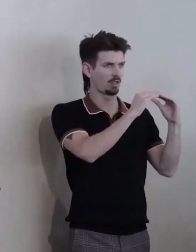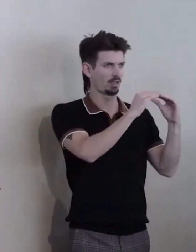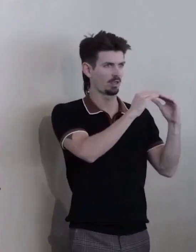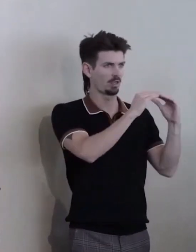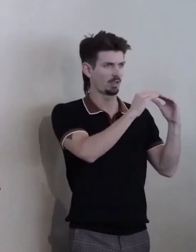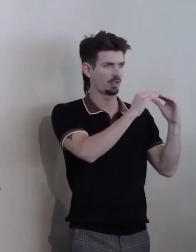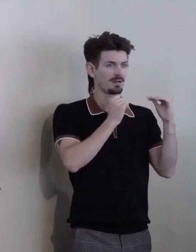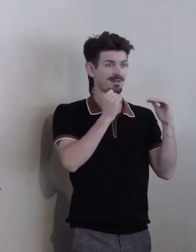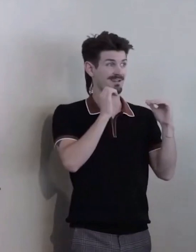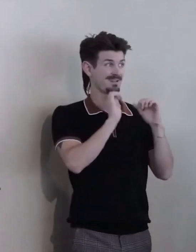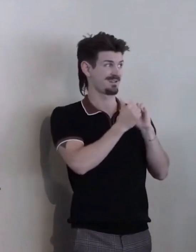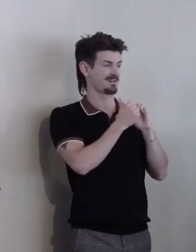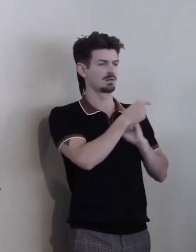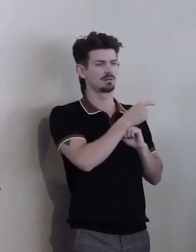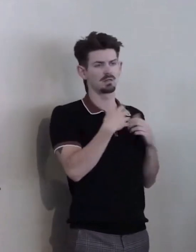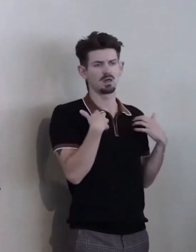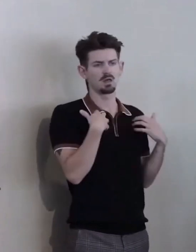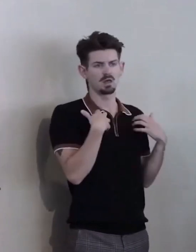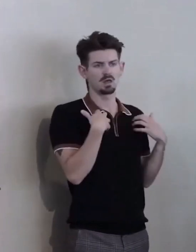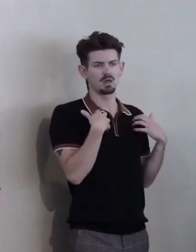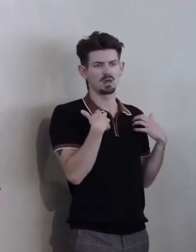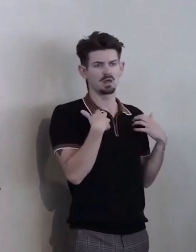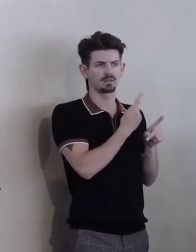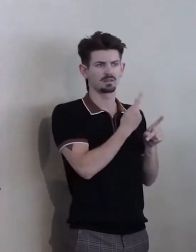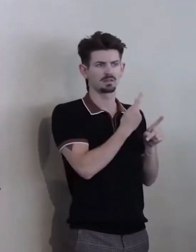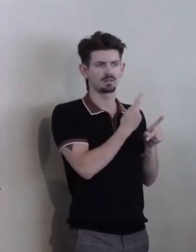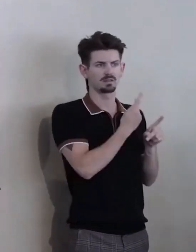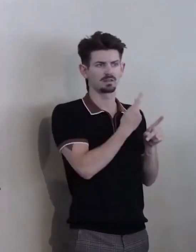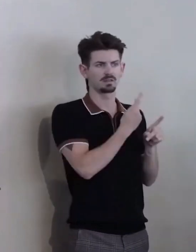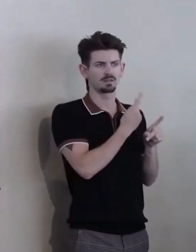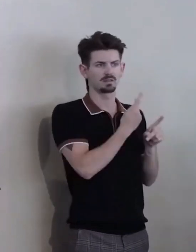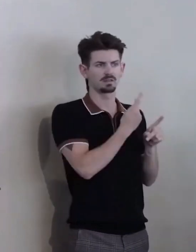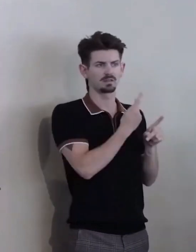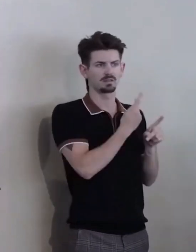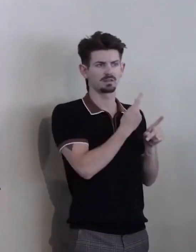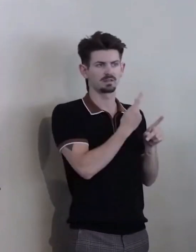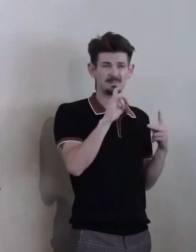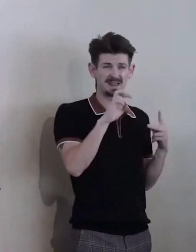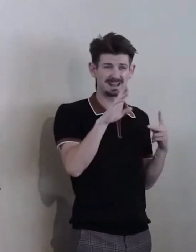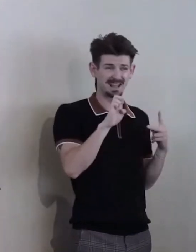Ahh... In the application of Medicare criteria that has nothing to do with what a person needs